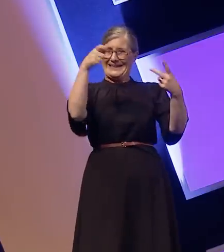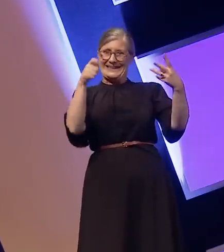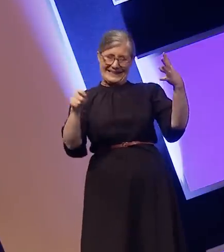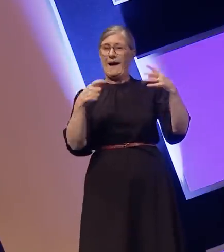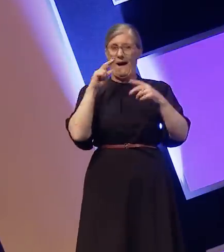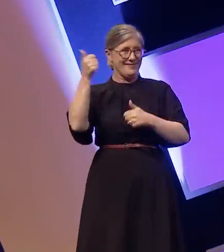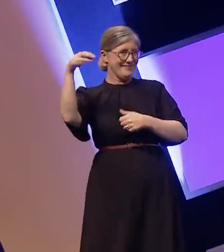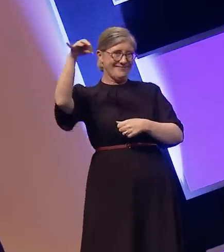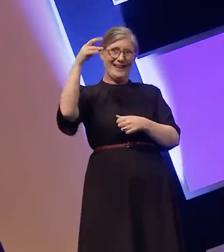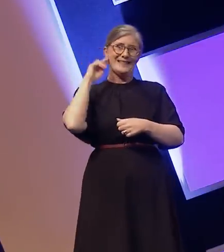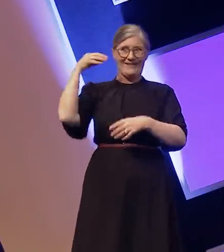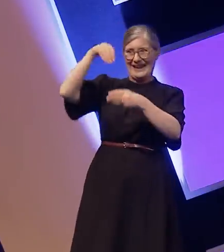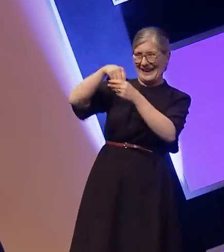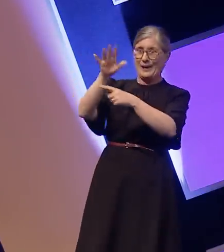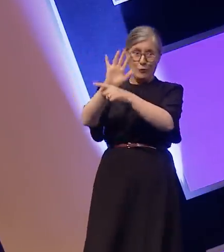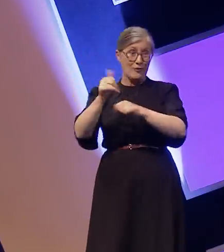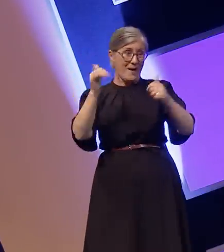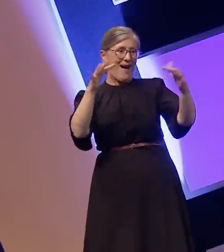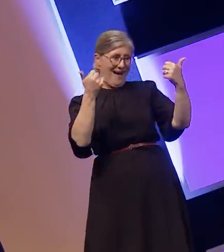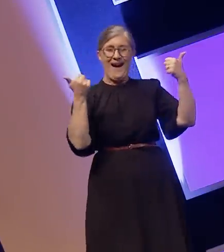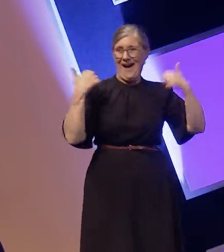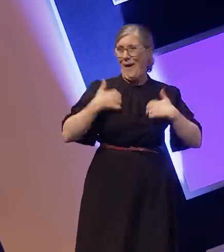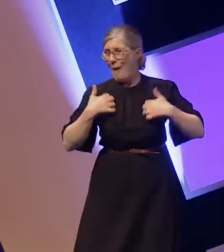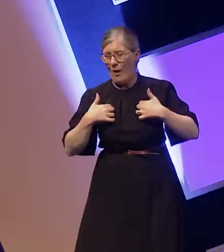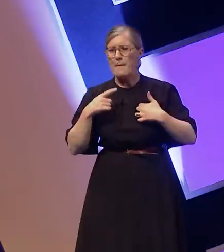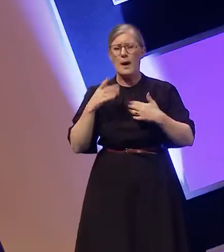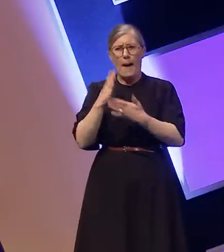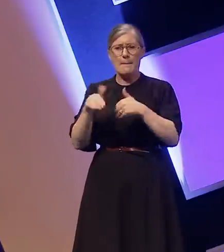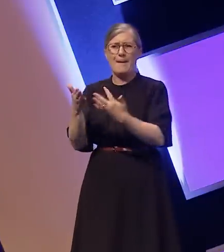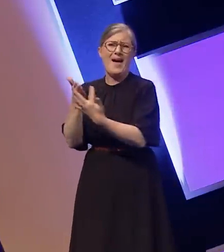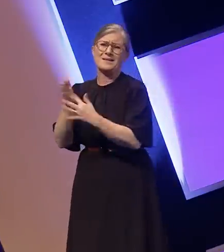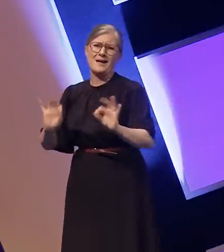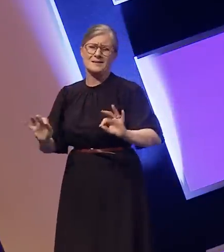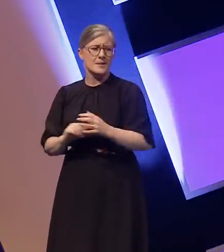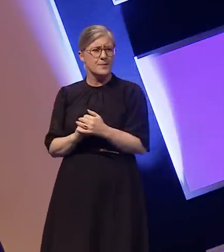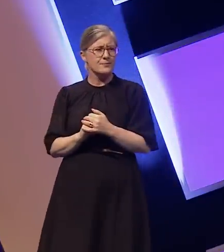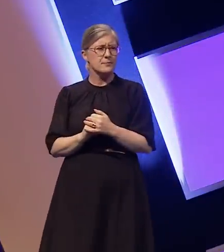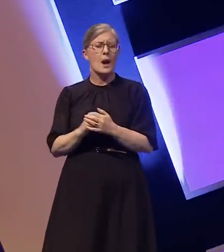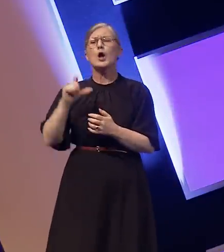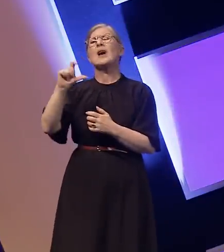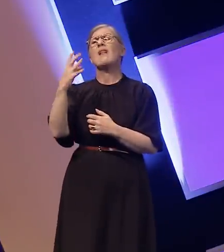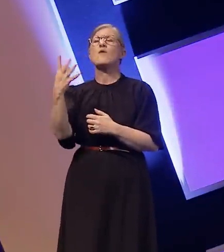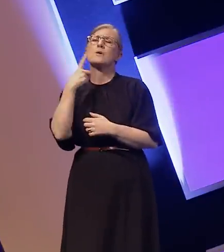the box and get people interested. Channel 4 say it was a technical fault but it comes a year